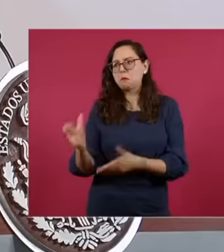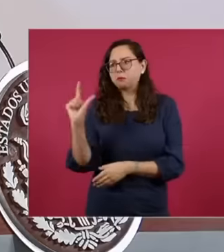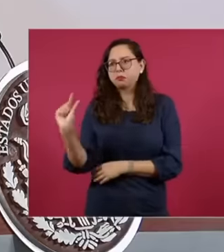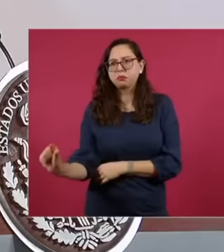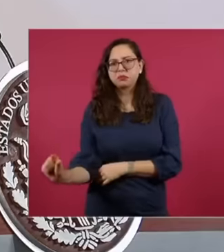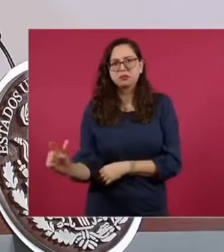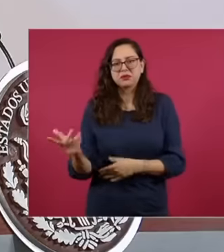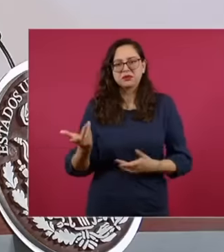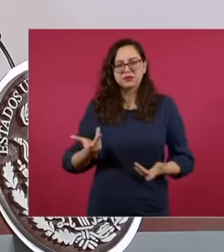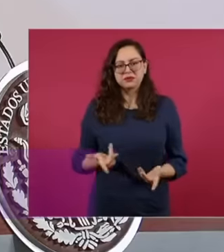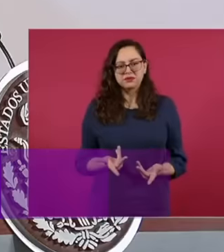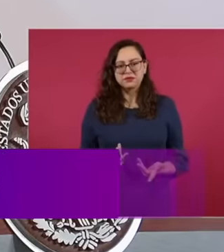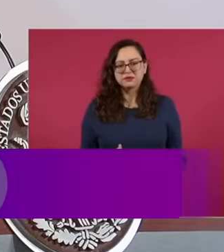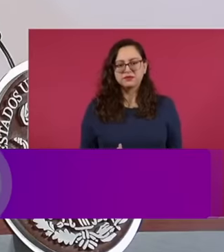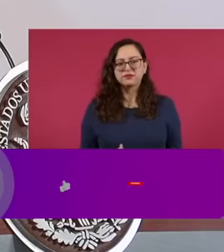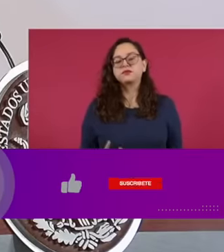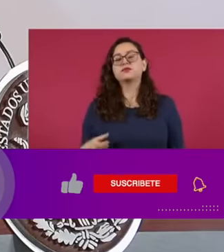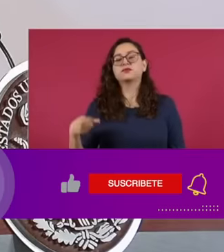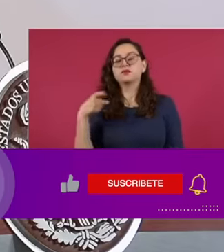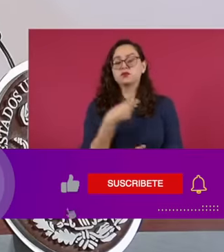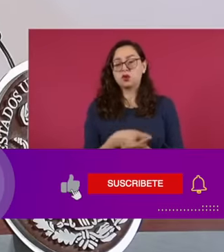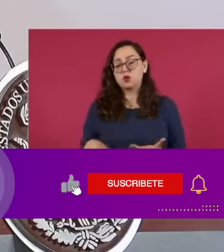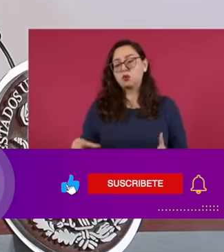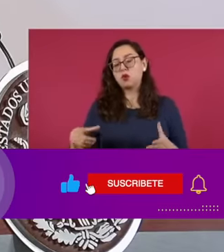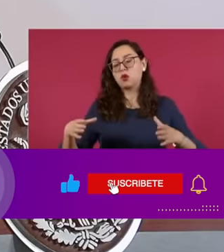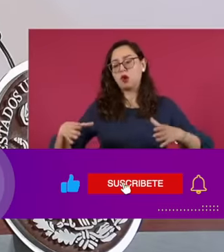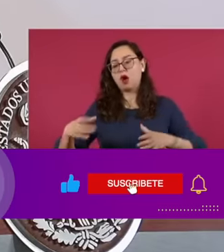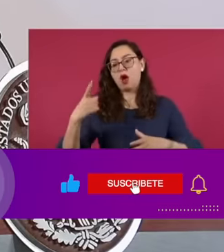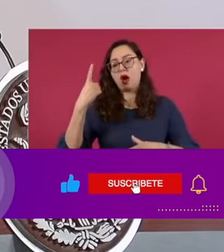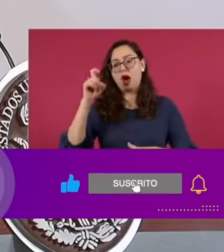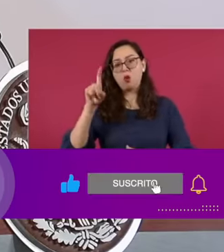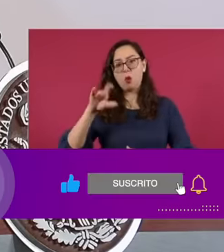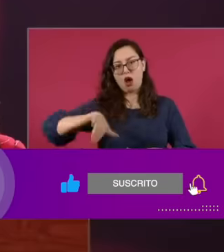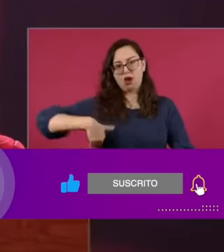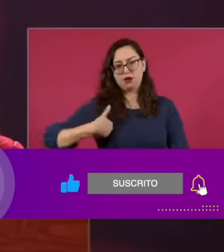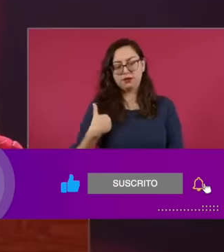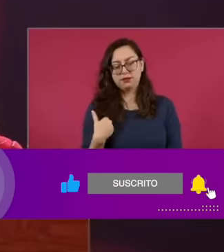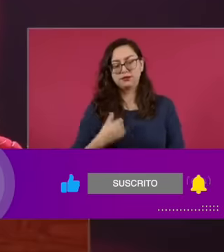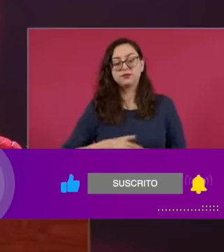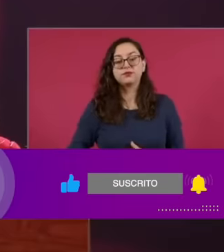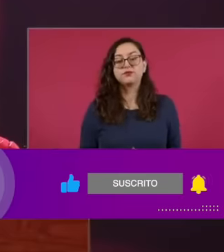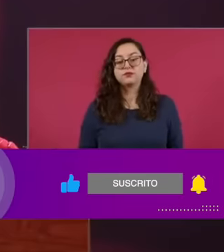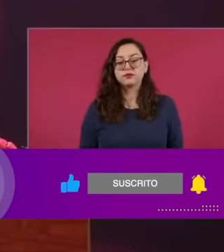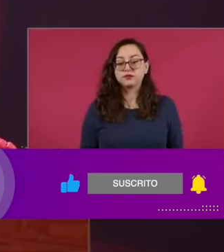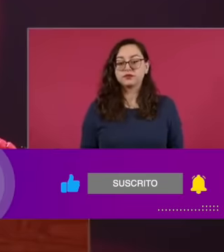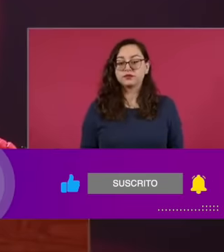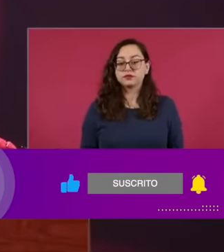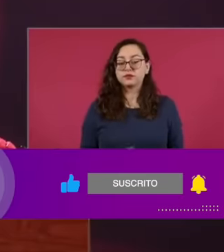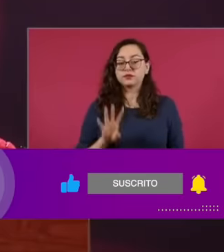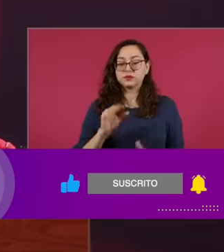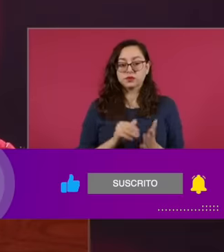the purchase of water tanks 4.7 million pesos in a water treatment plant in Bacanuchi that